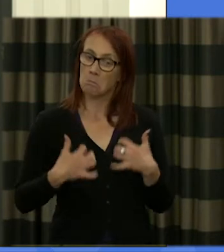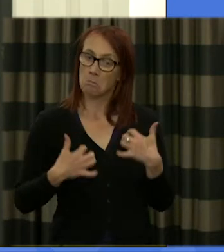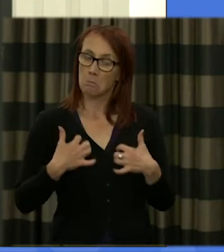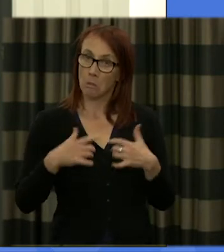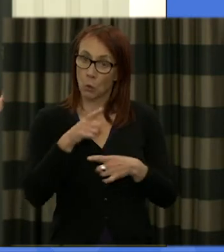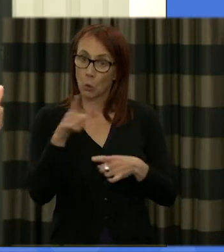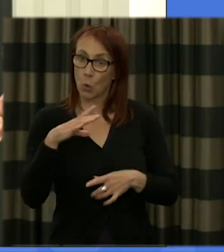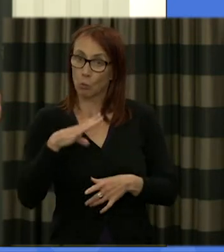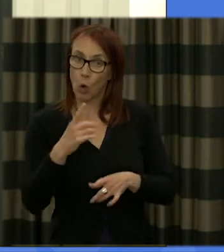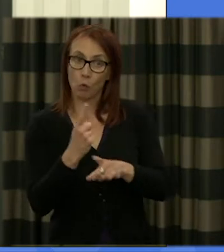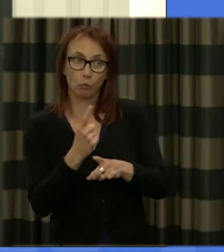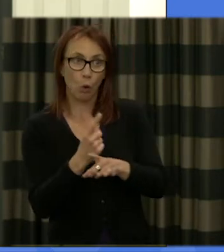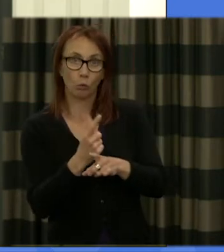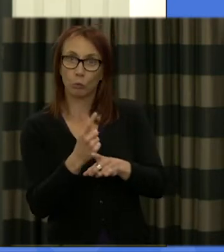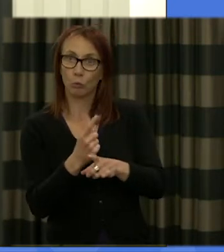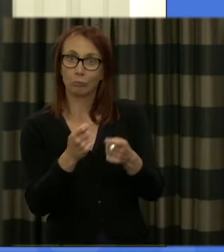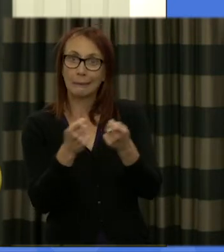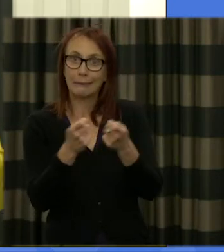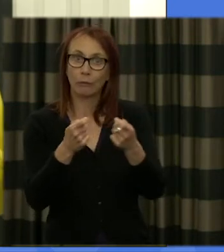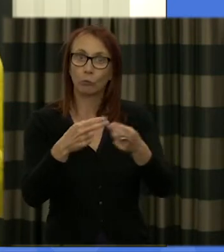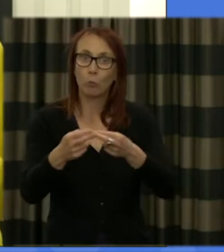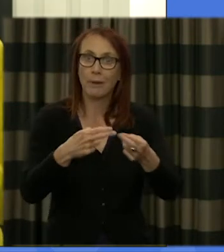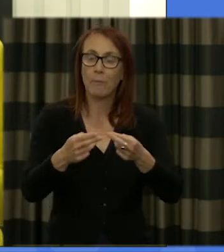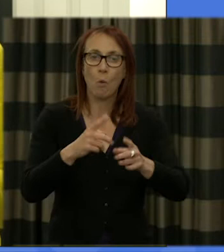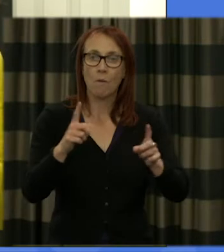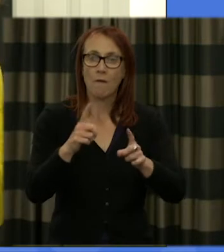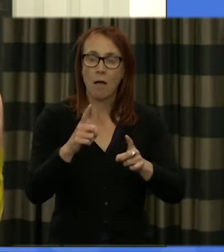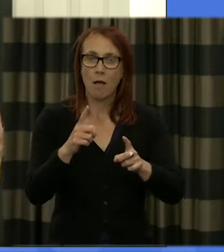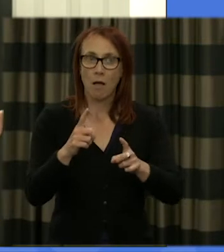so if it is something that would be of interest to you or you'd like to maybe